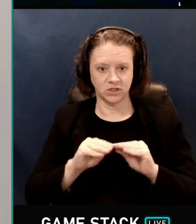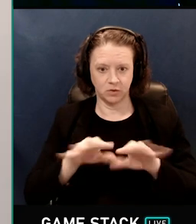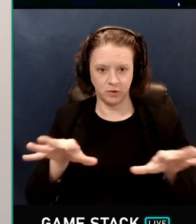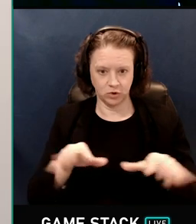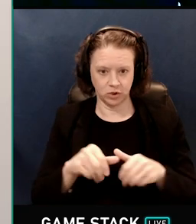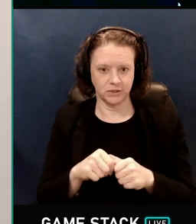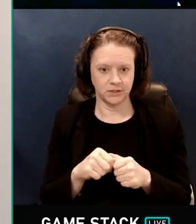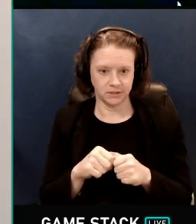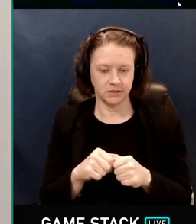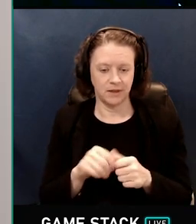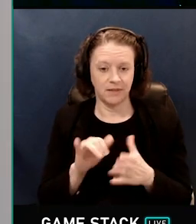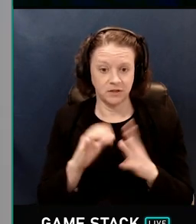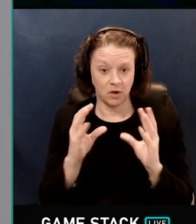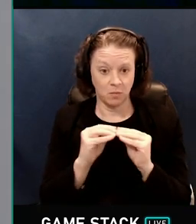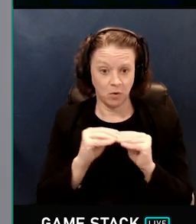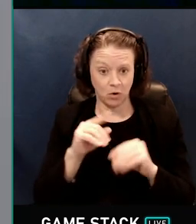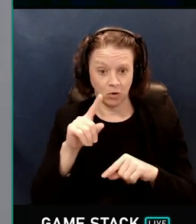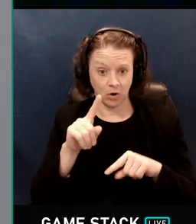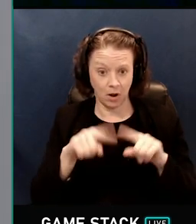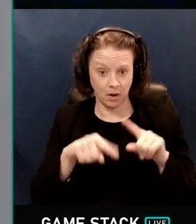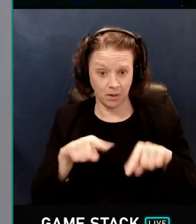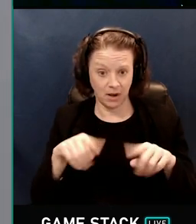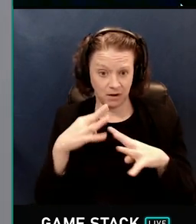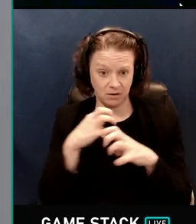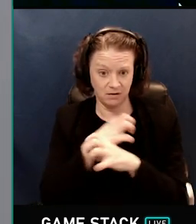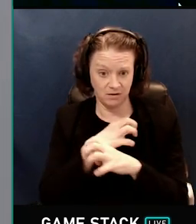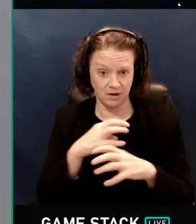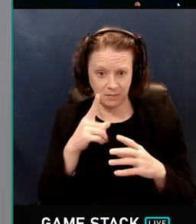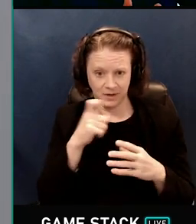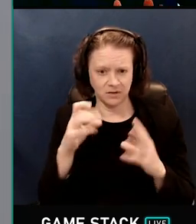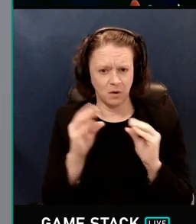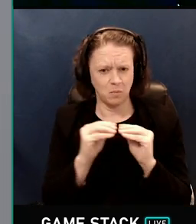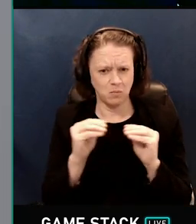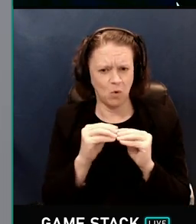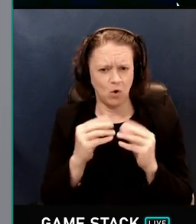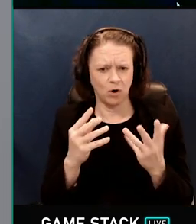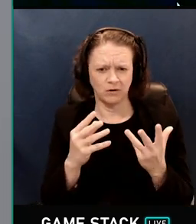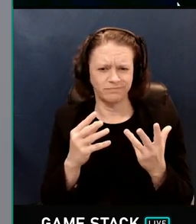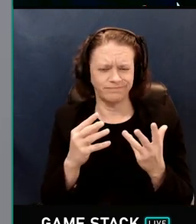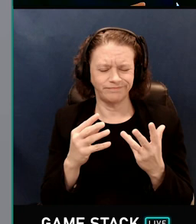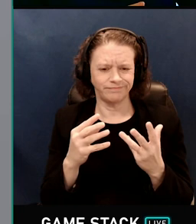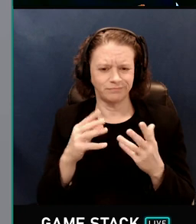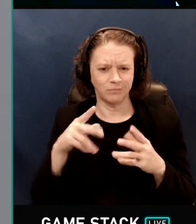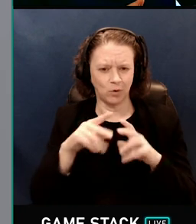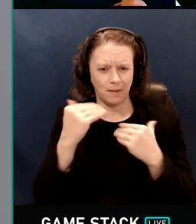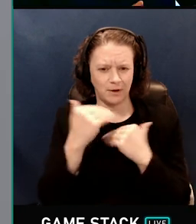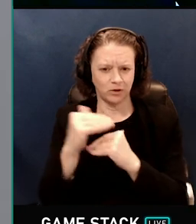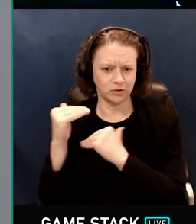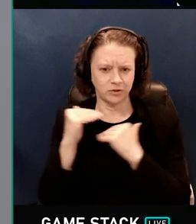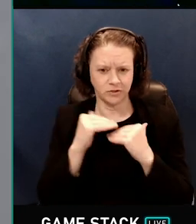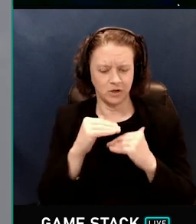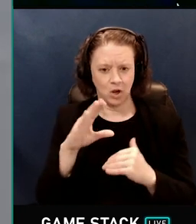Now these are more complicated, because there are more parameters. A cosine weighted distribution is fixed,